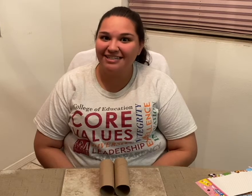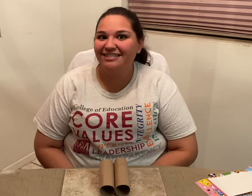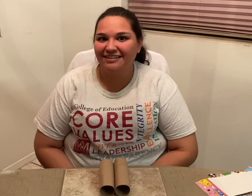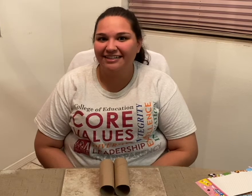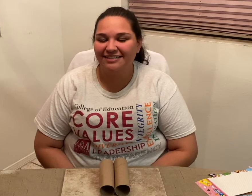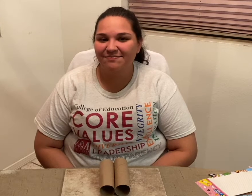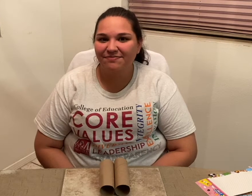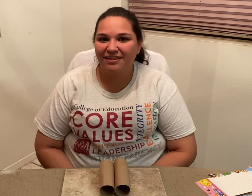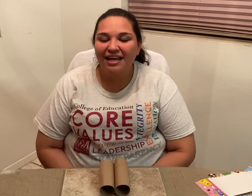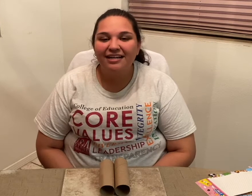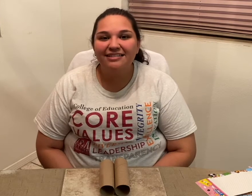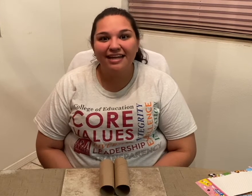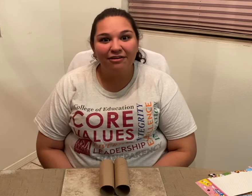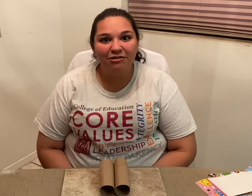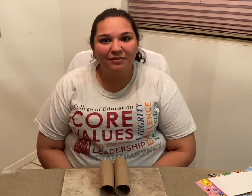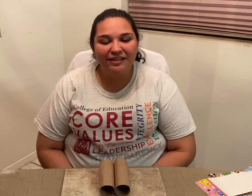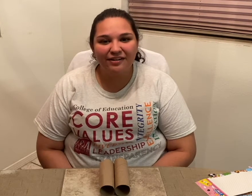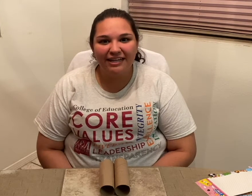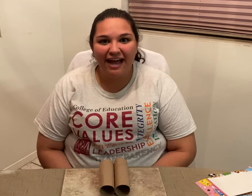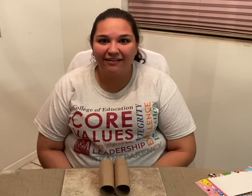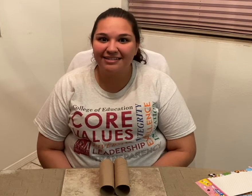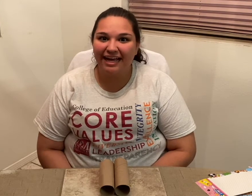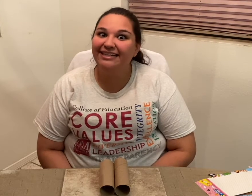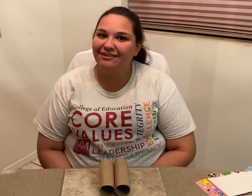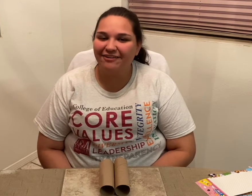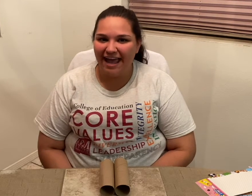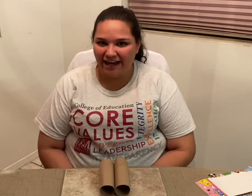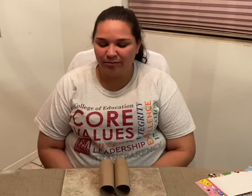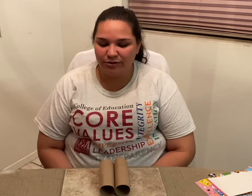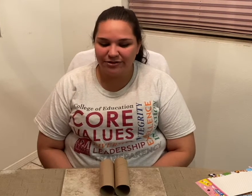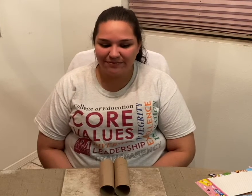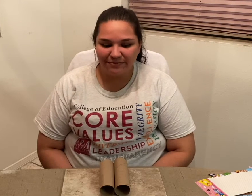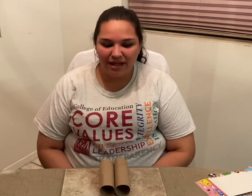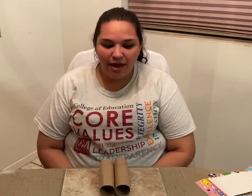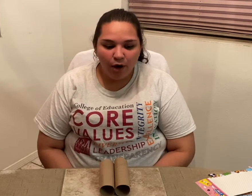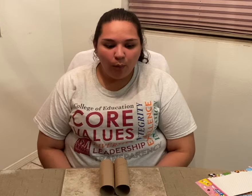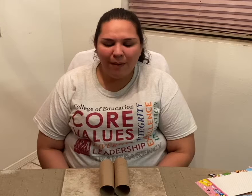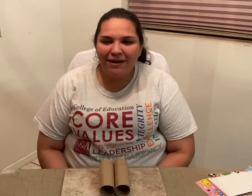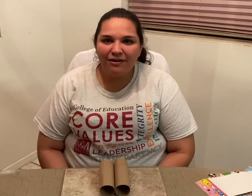series! Today we'll be learning how to sign different animals. What better way